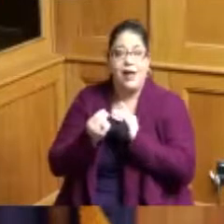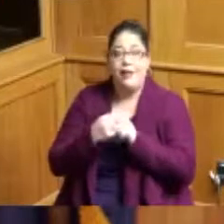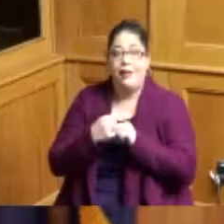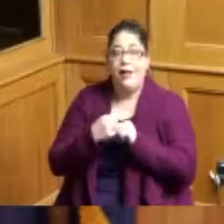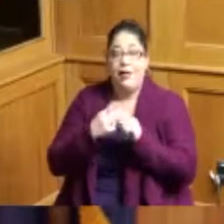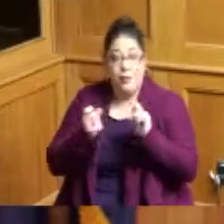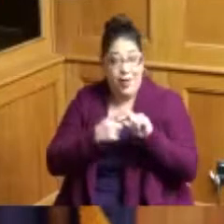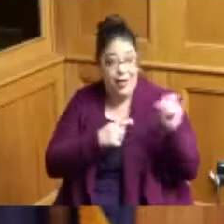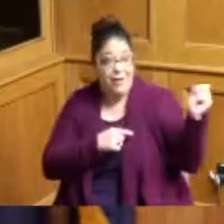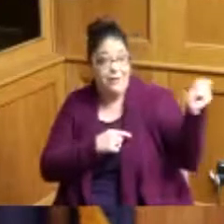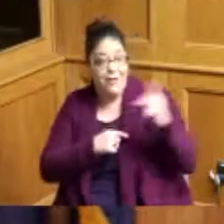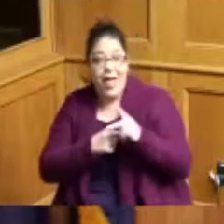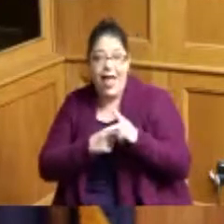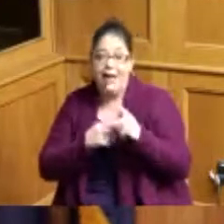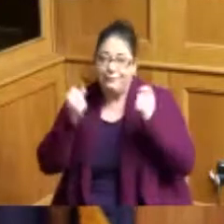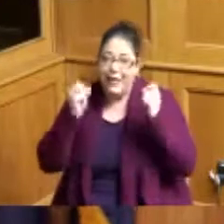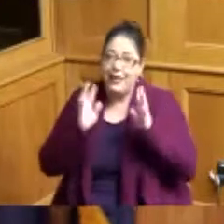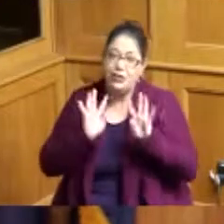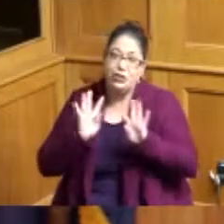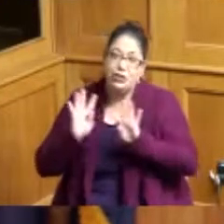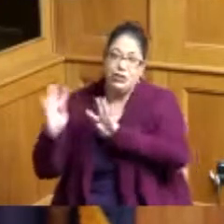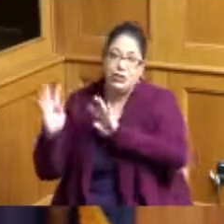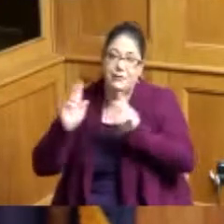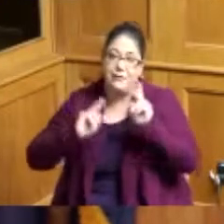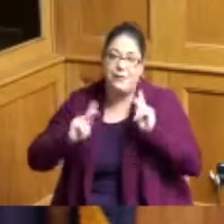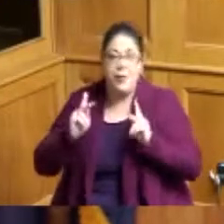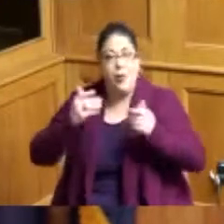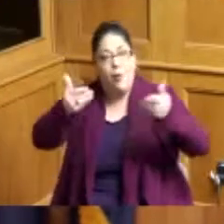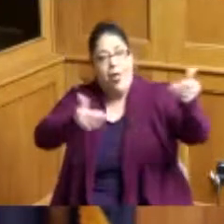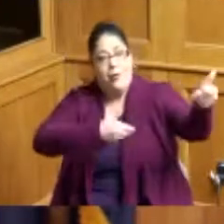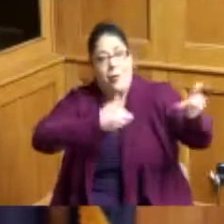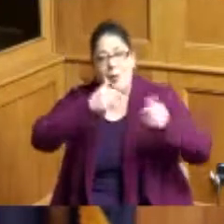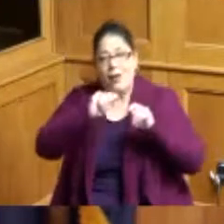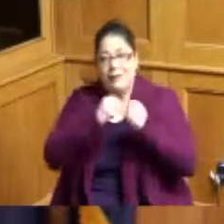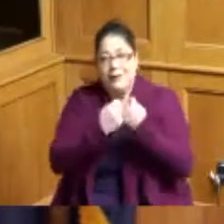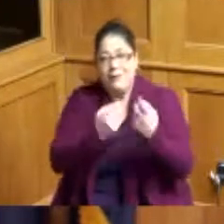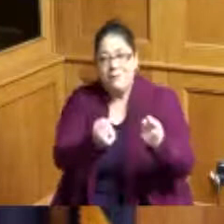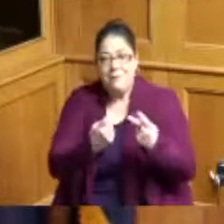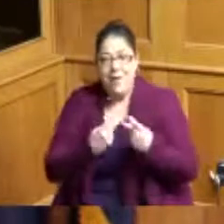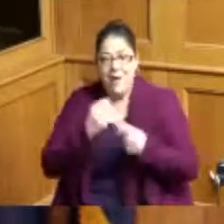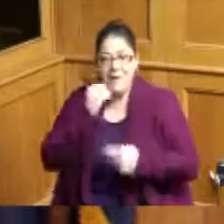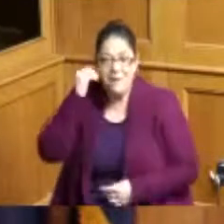of the who day nation out there welcoming them back home I want to just congratulate